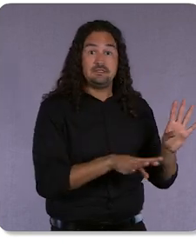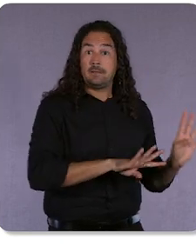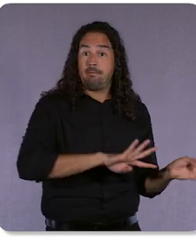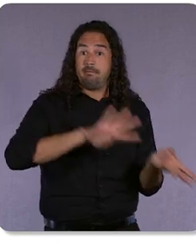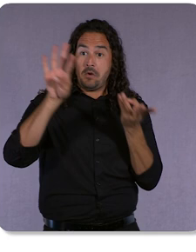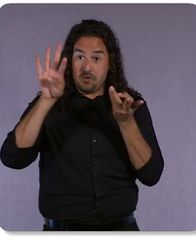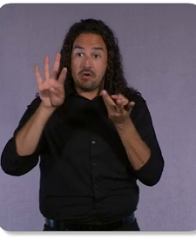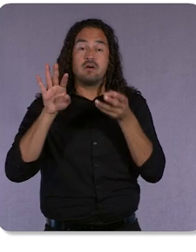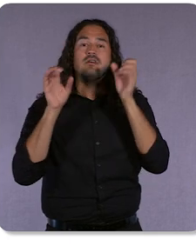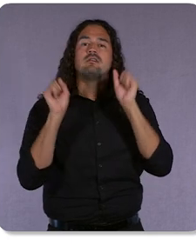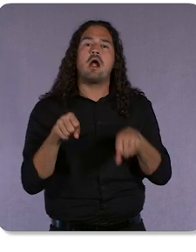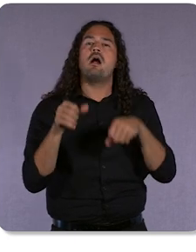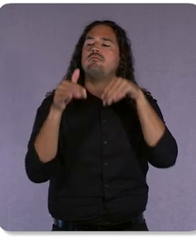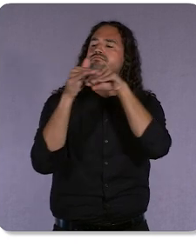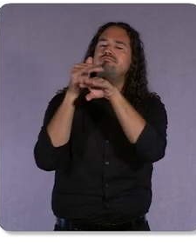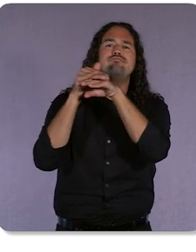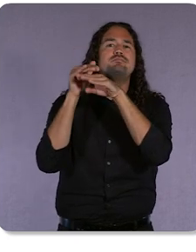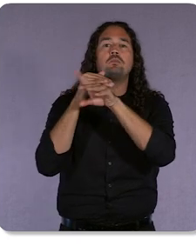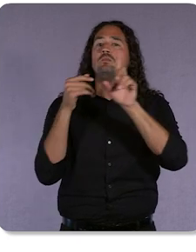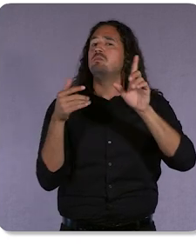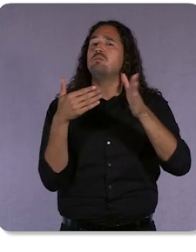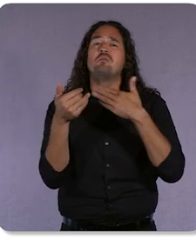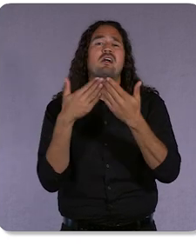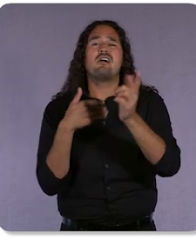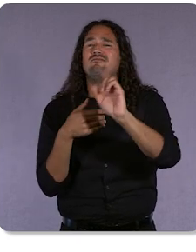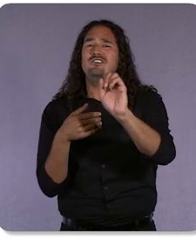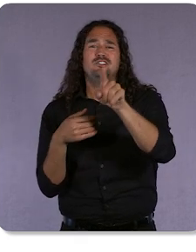whenever you’re building or editing an ad... be it: Discovery, App,